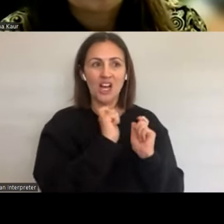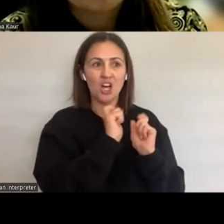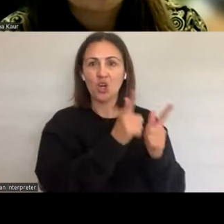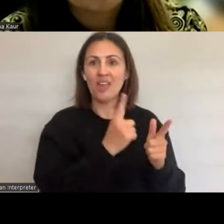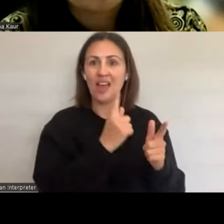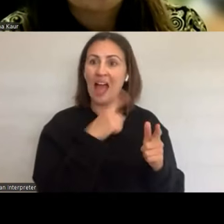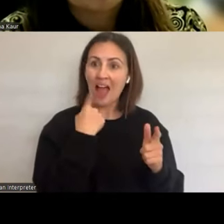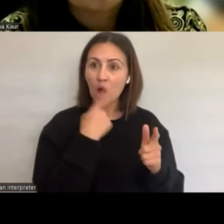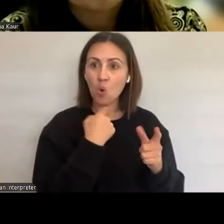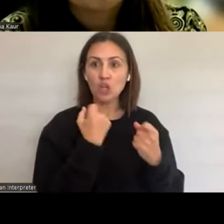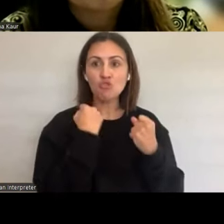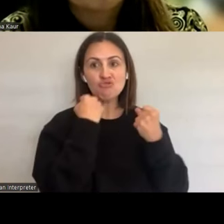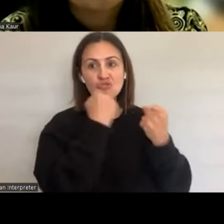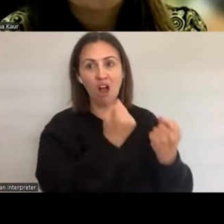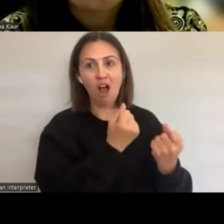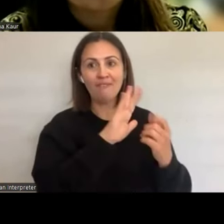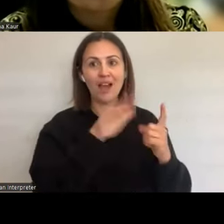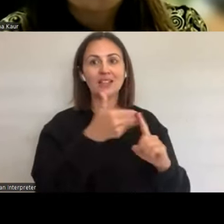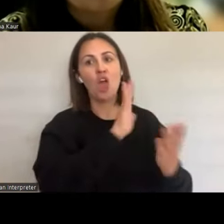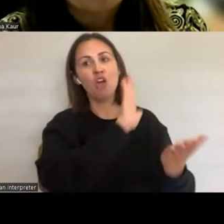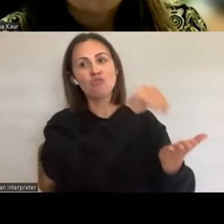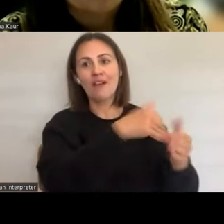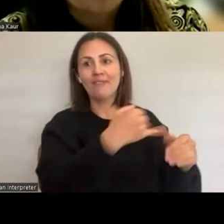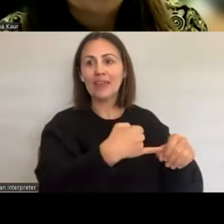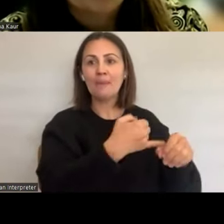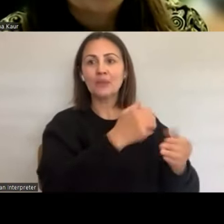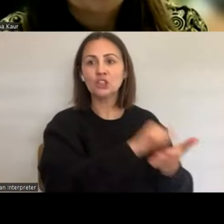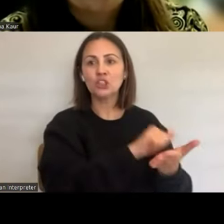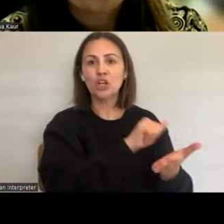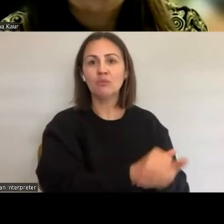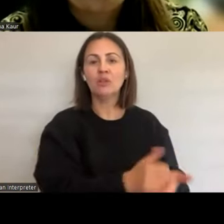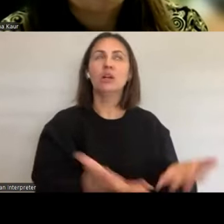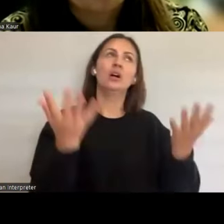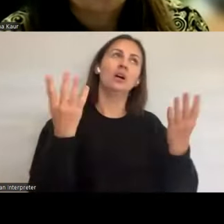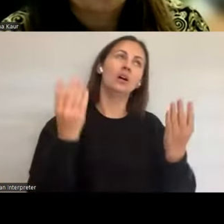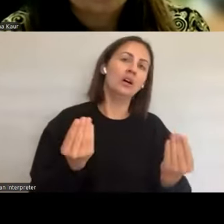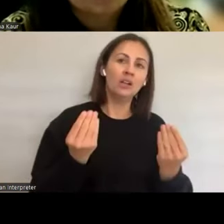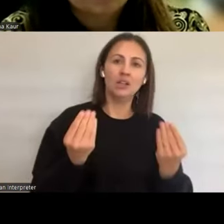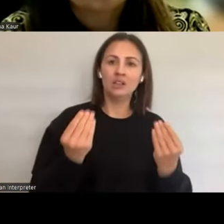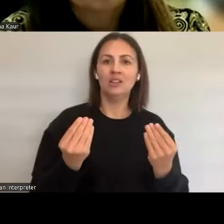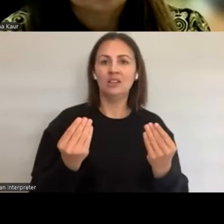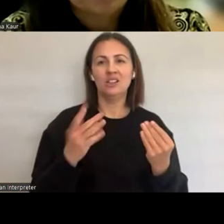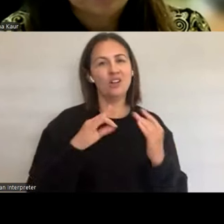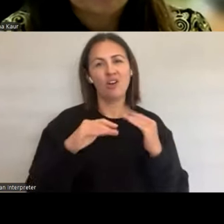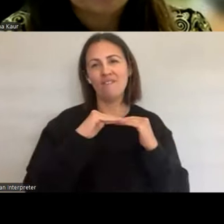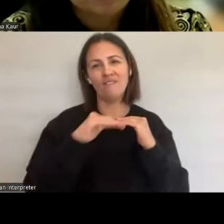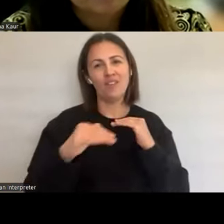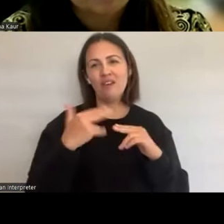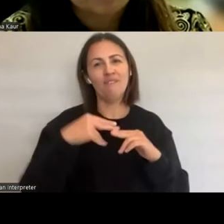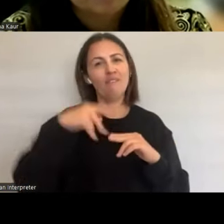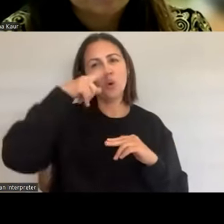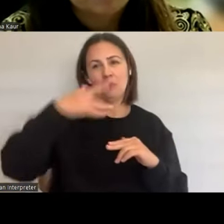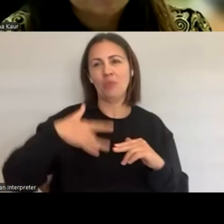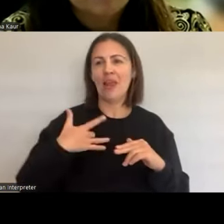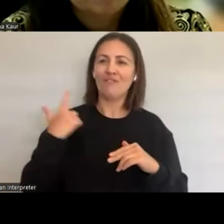hour and a half drive. Absolutely. If we think the social impacts. There's a lot to consider.